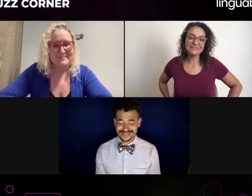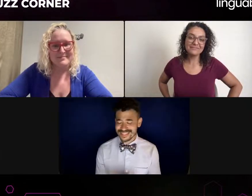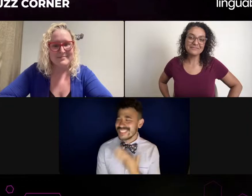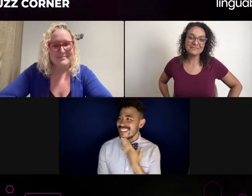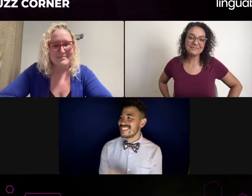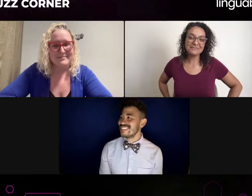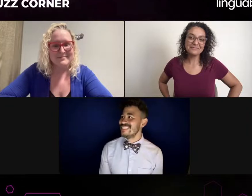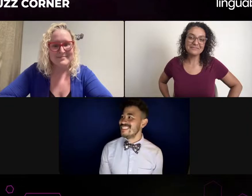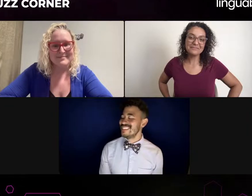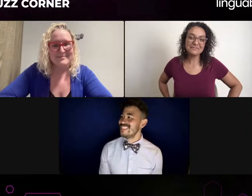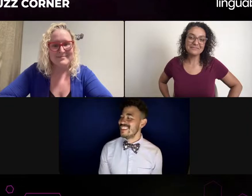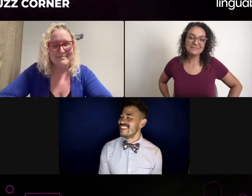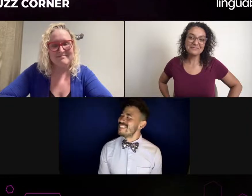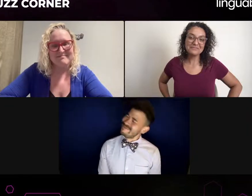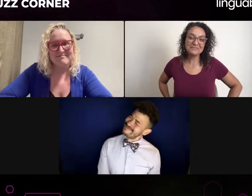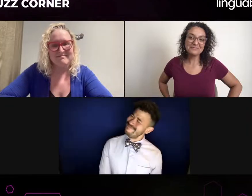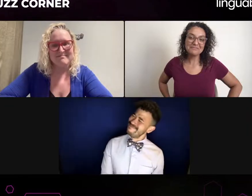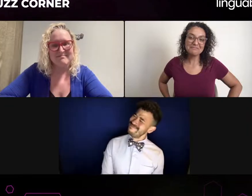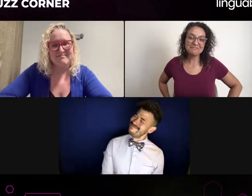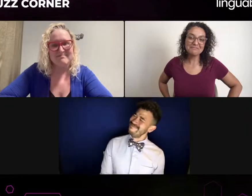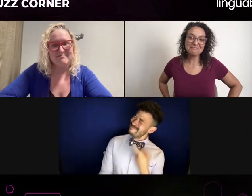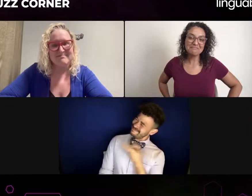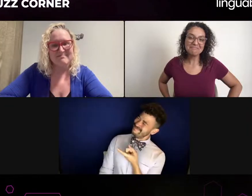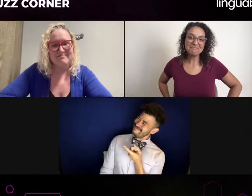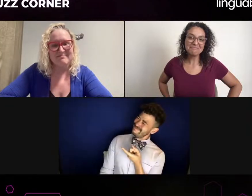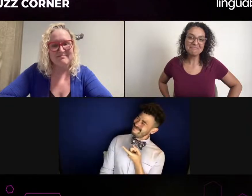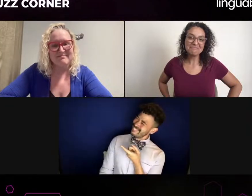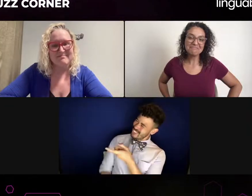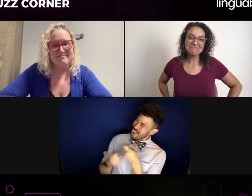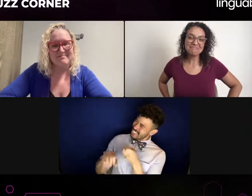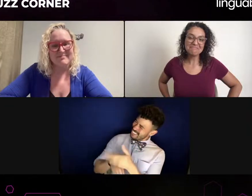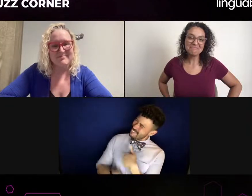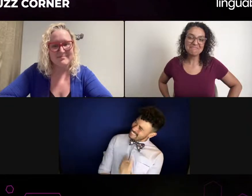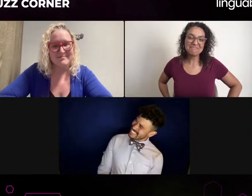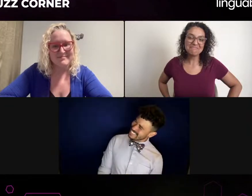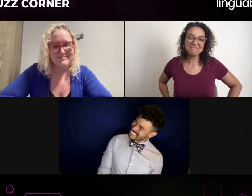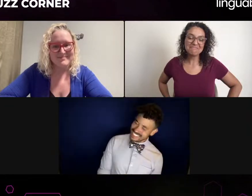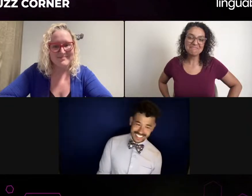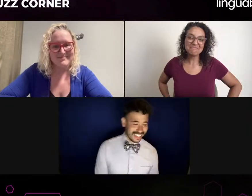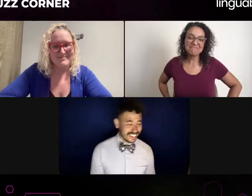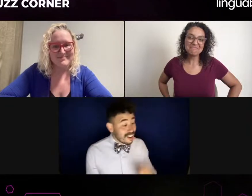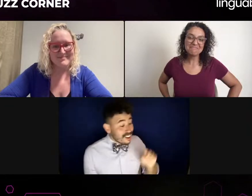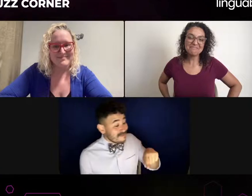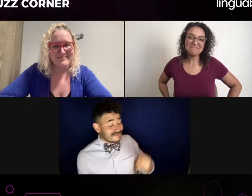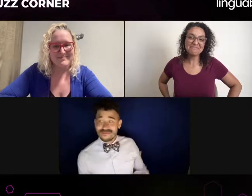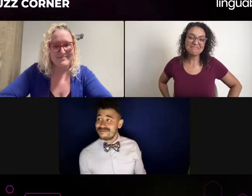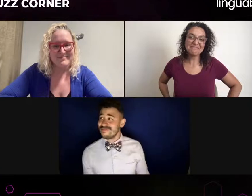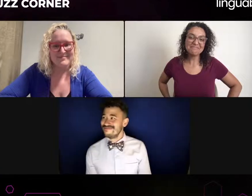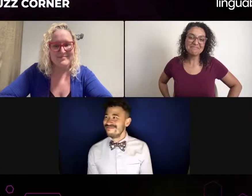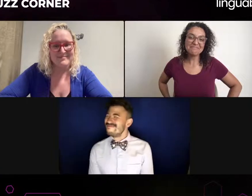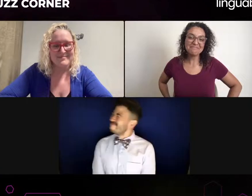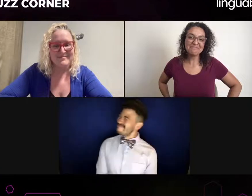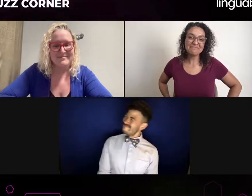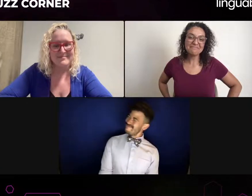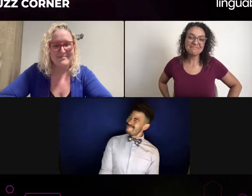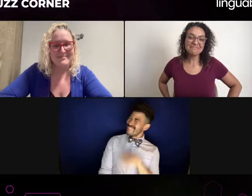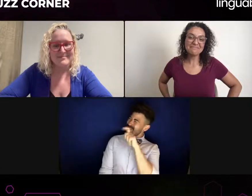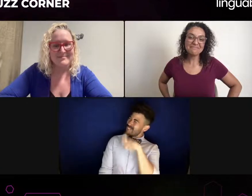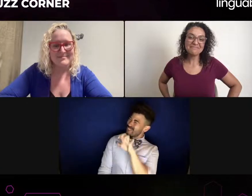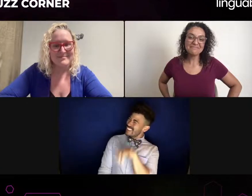And there was the quote unquote interpreter sitting next to them. I was there. I was doing an audition, you know, getting this and getting feedback and taking the notes.